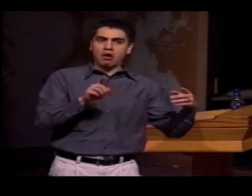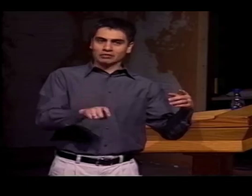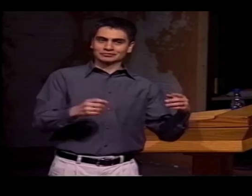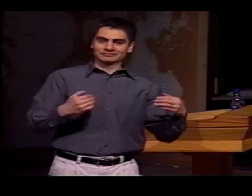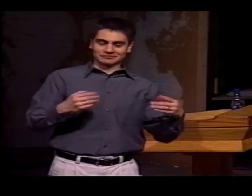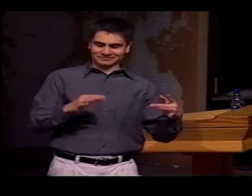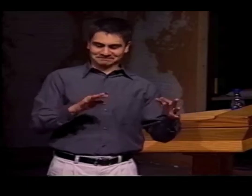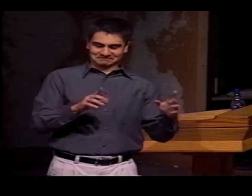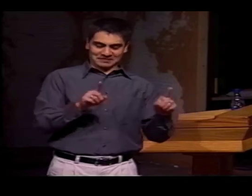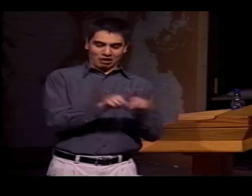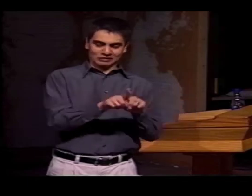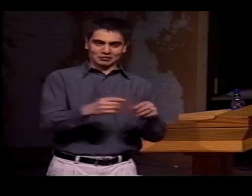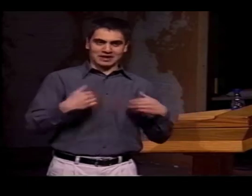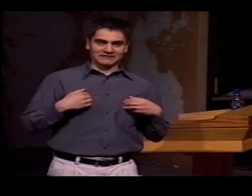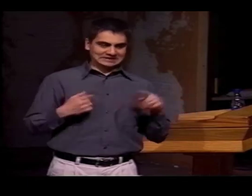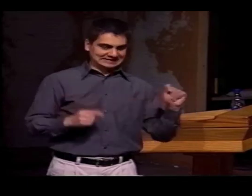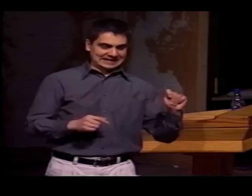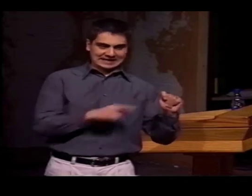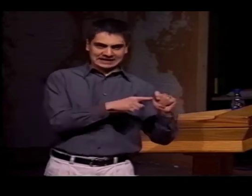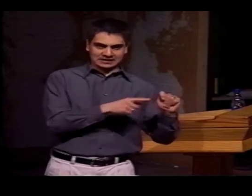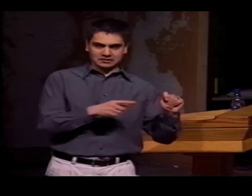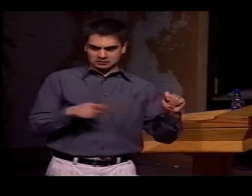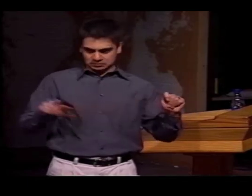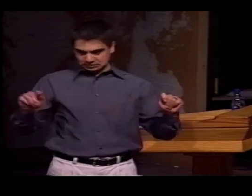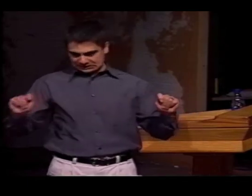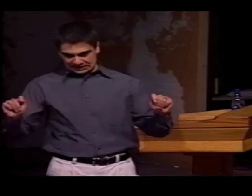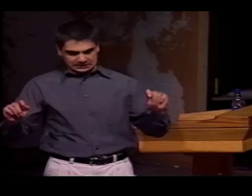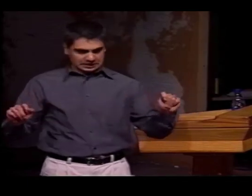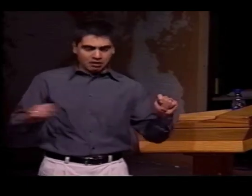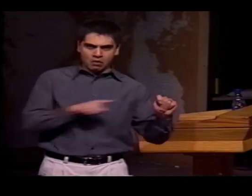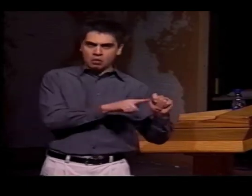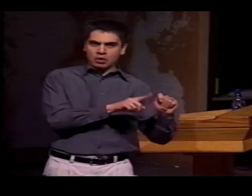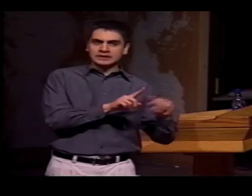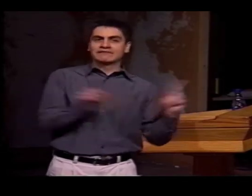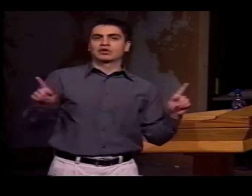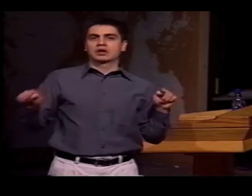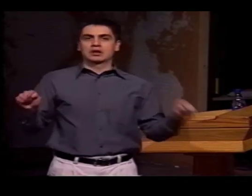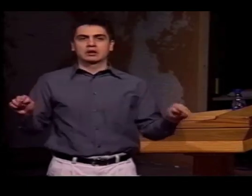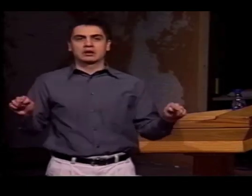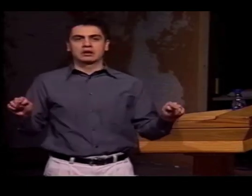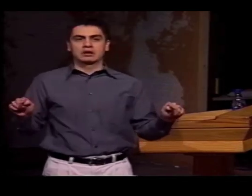THOSE SLAVIC LANGUAGES ALSO HAVE THE "T" SOUND IN THEIR LANGUAGE,